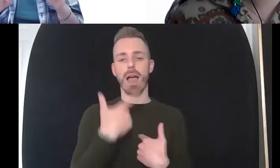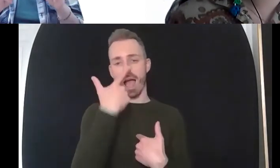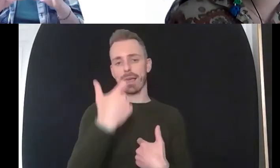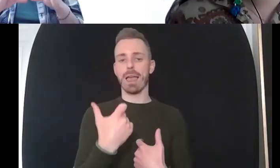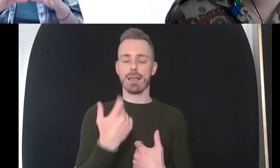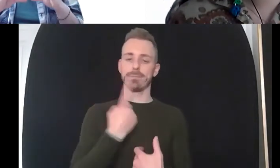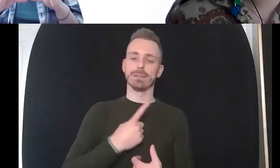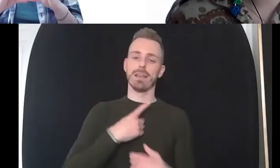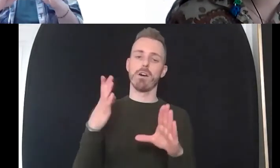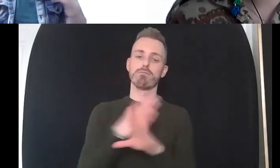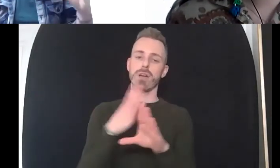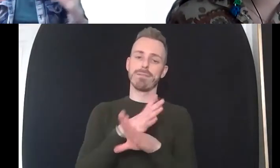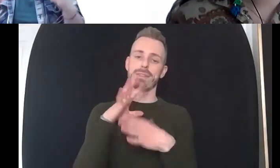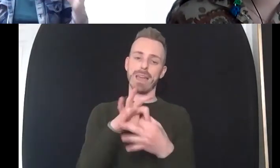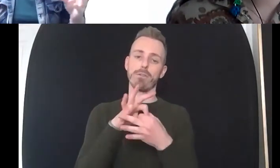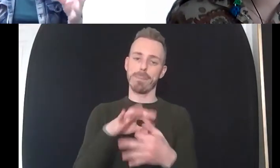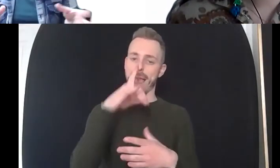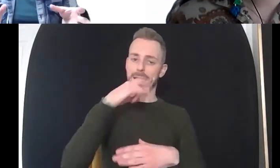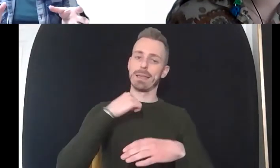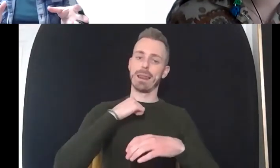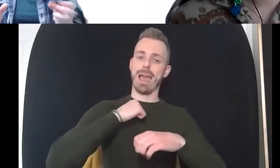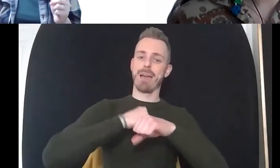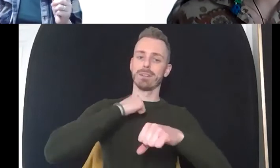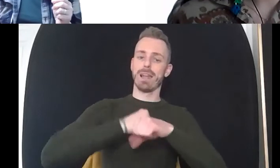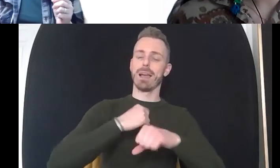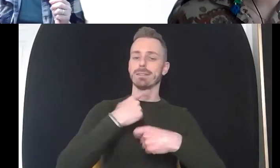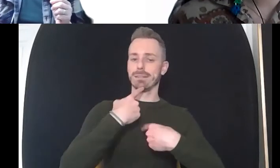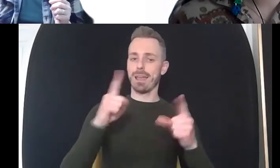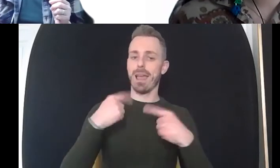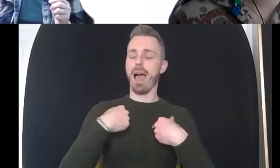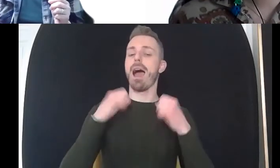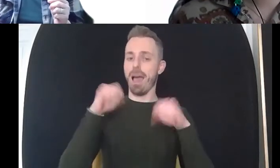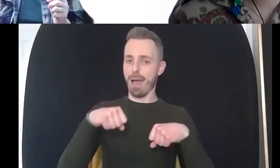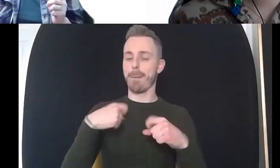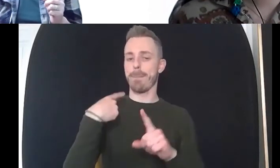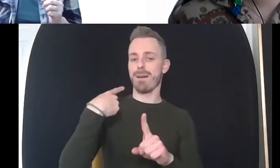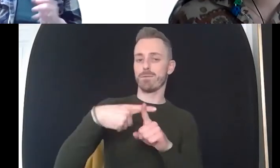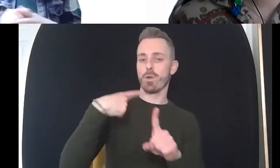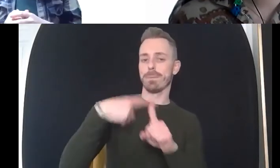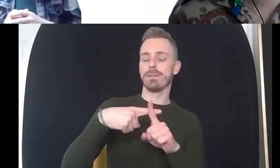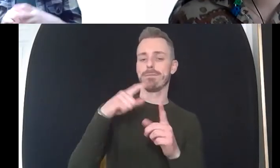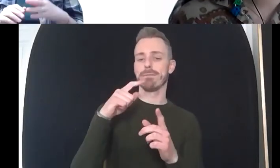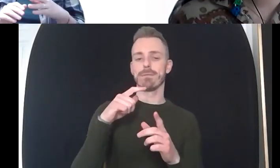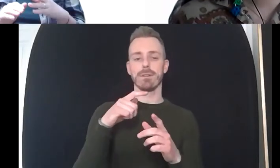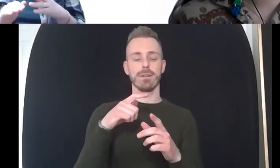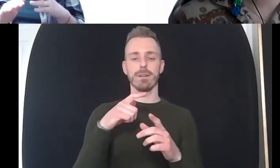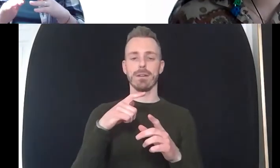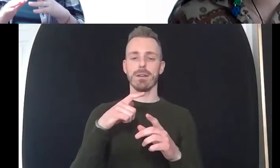um that i'm an affirmative therapist and i can put the um the flag up on my my website but if you're